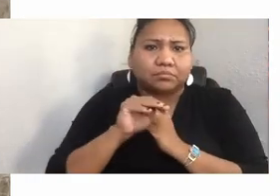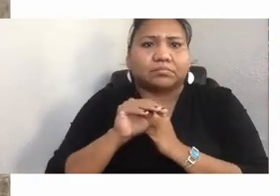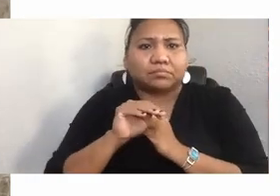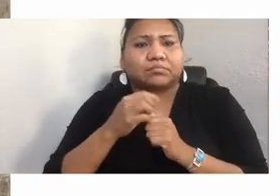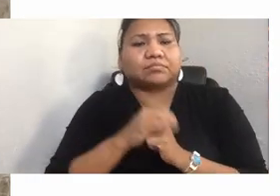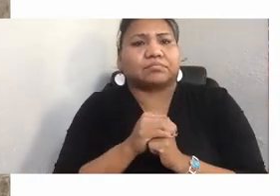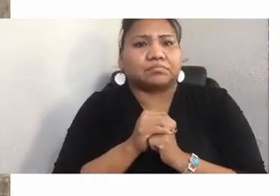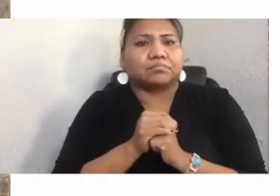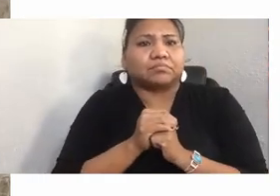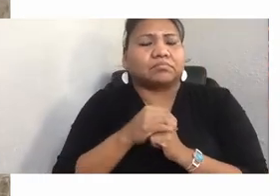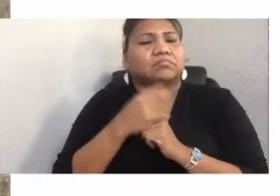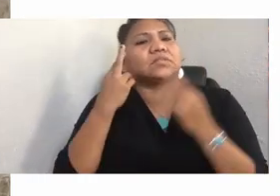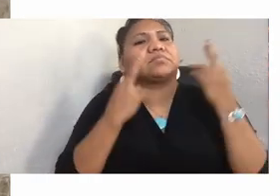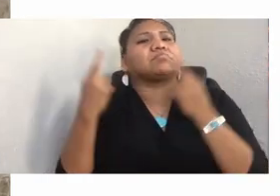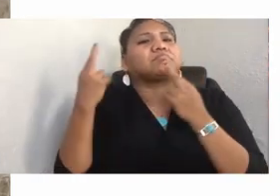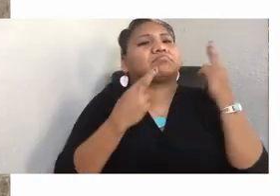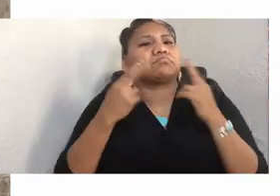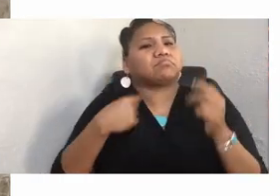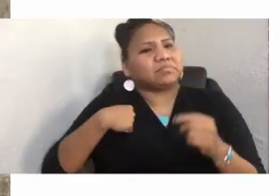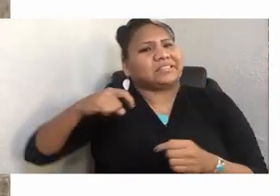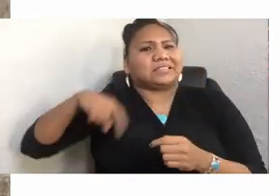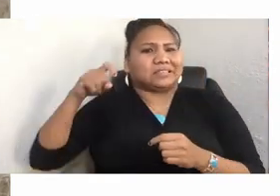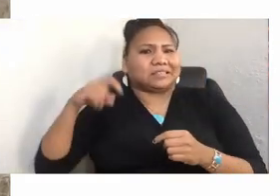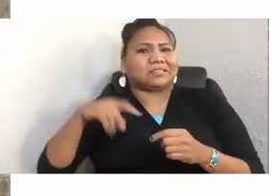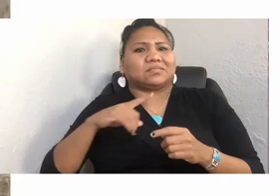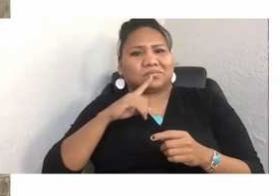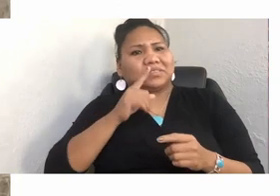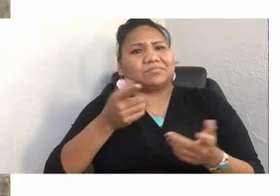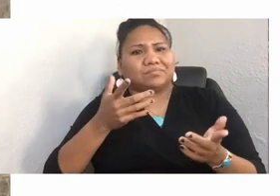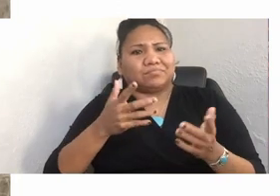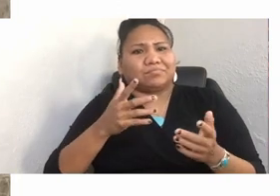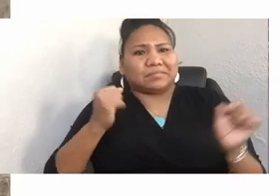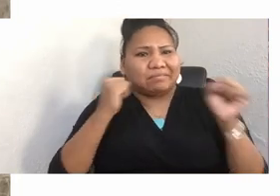to counteract the relentlessly one-dimensional, archaic,